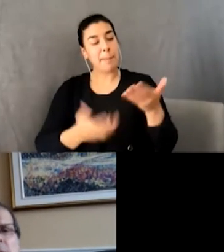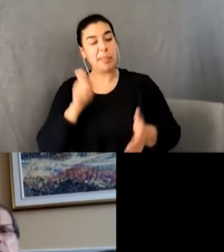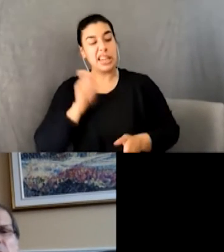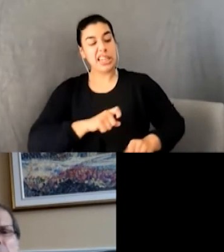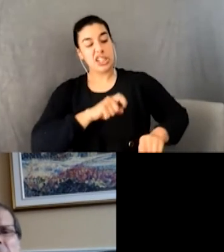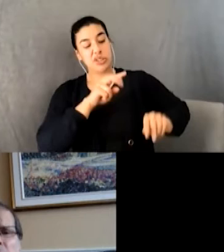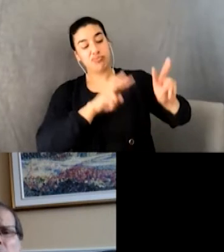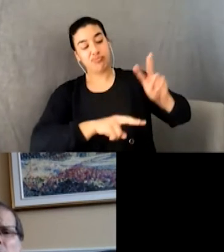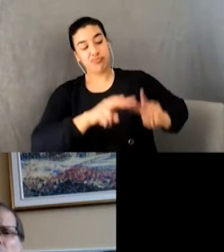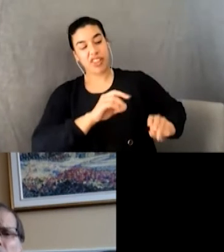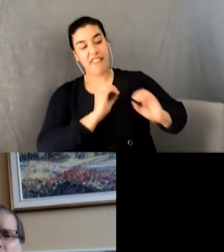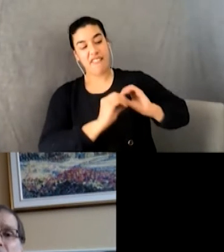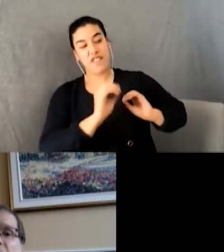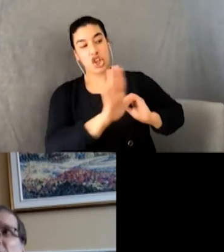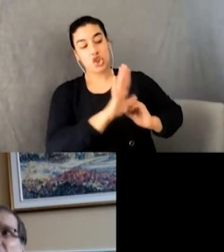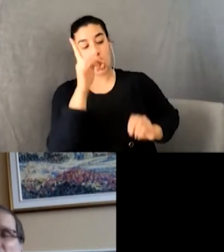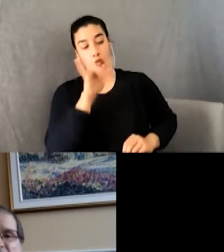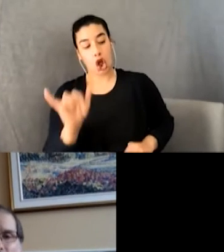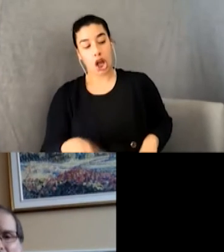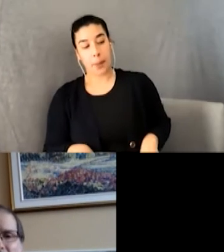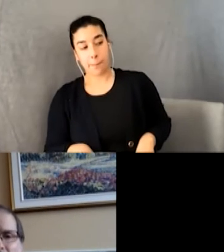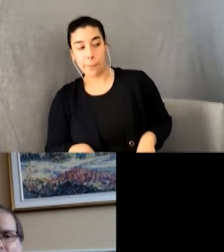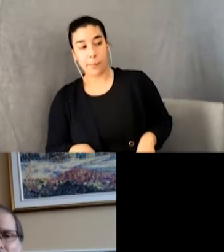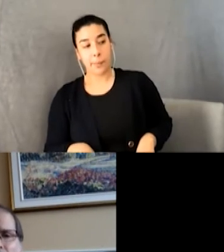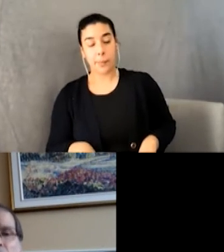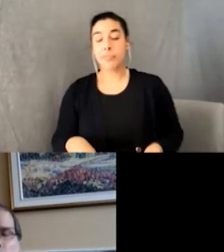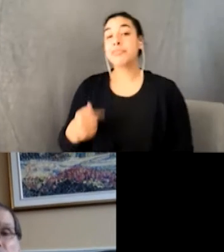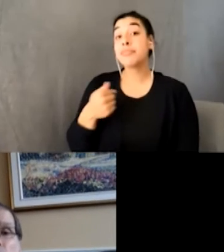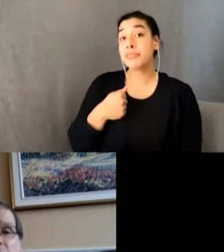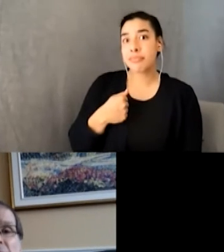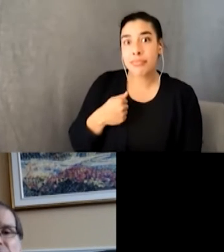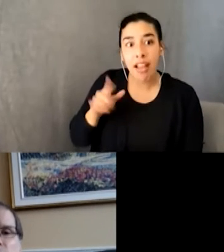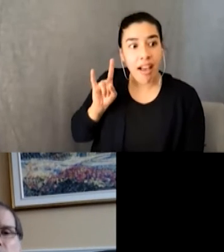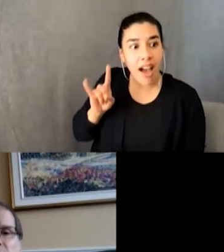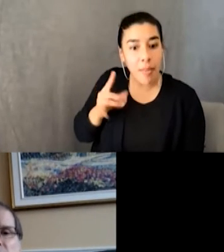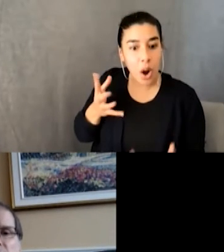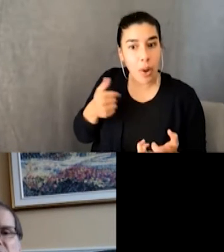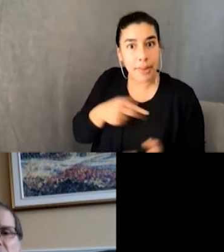A headbanger wants me to be in his band? Before I could answer him, he said,